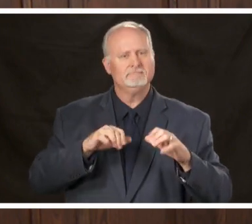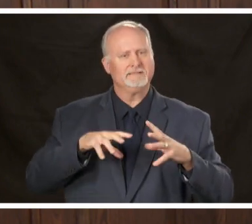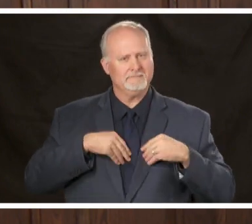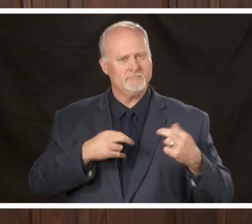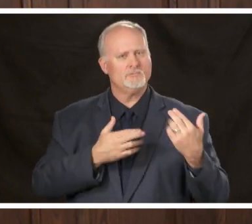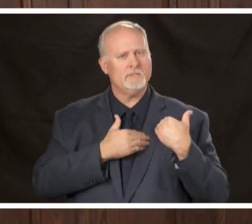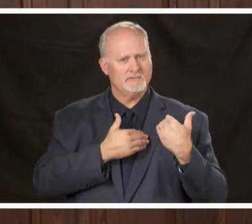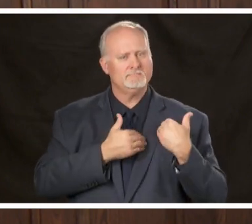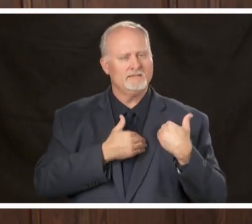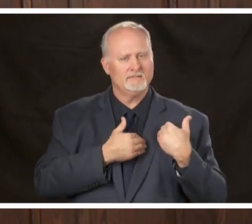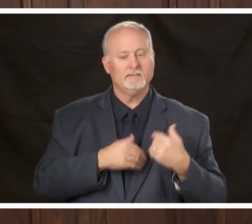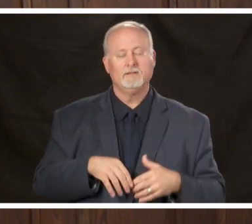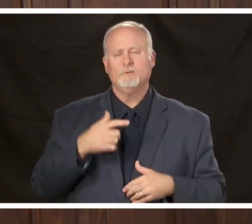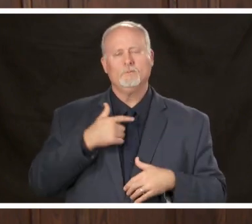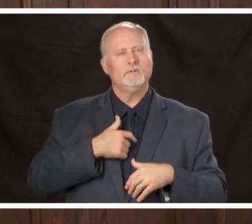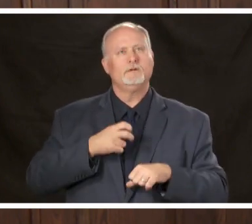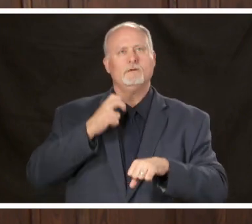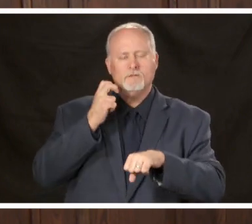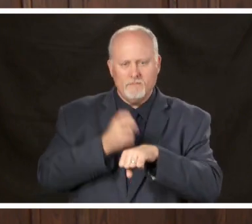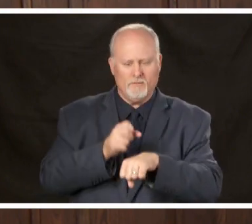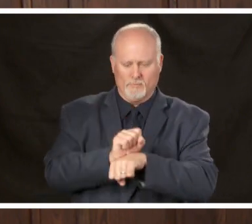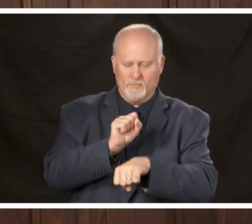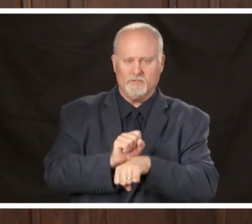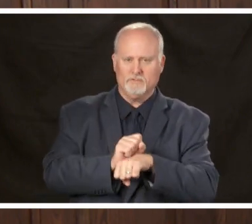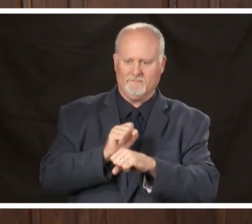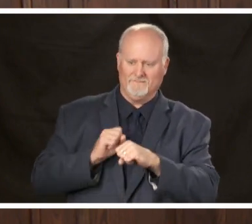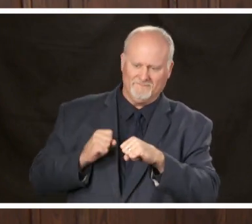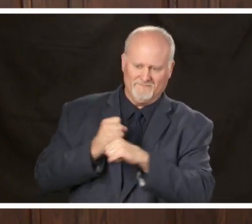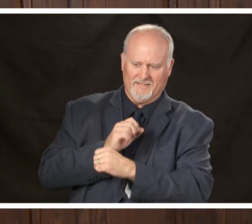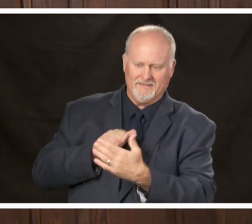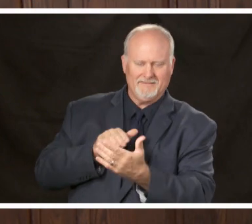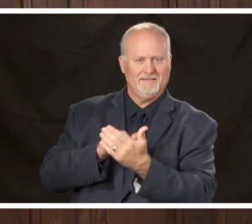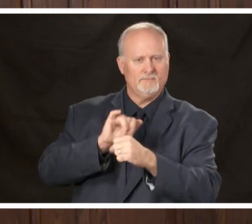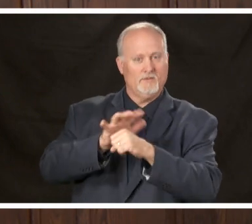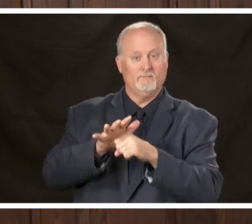to fight the COVID-19 we were the first city in our state to order a